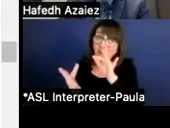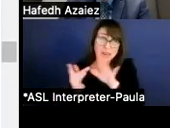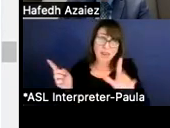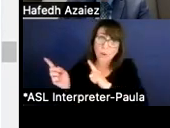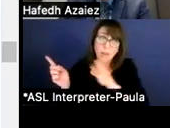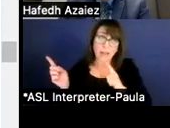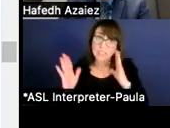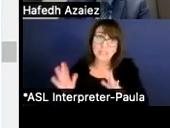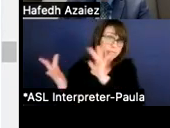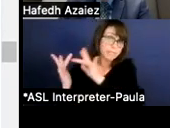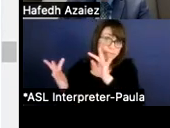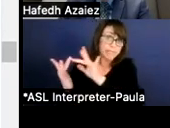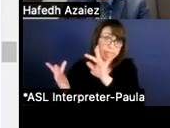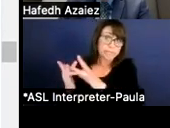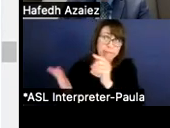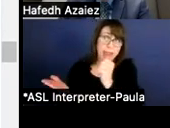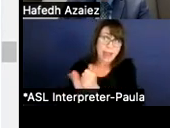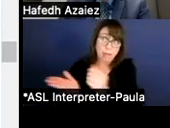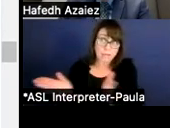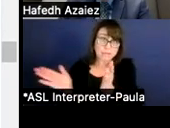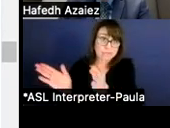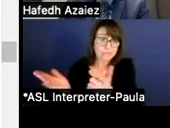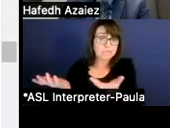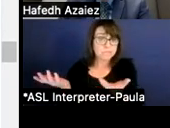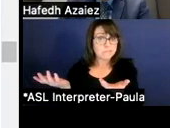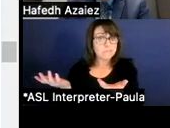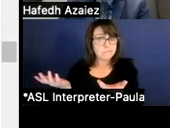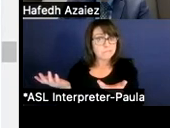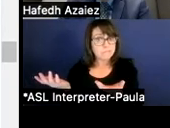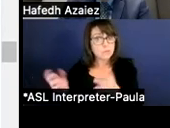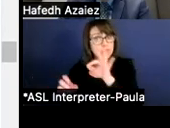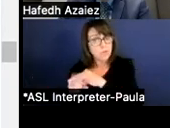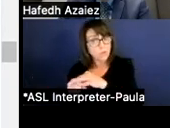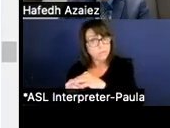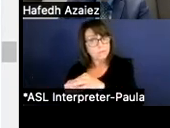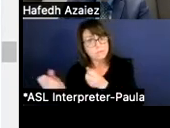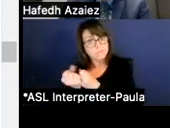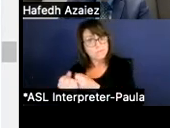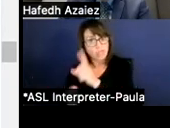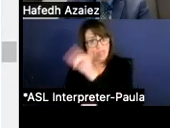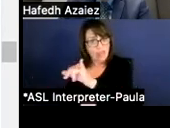and help us to push this increase into the legislature. I think comptroller could increase